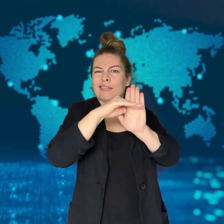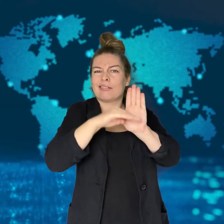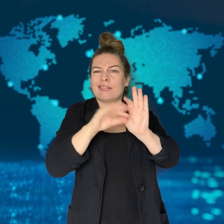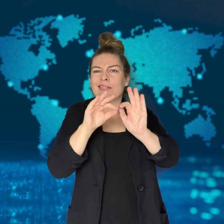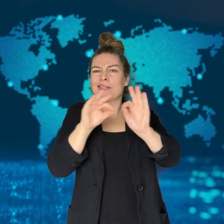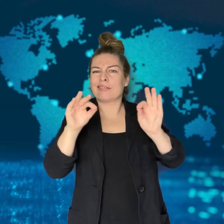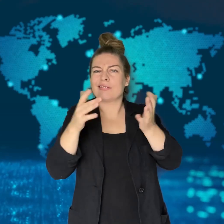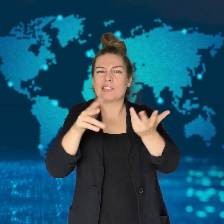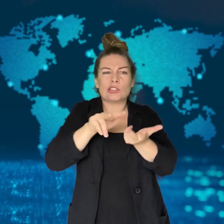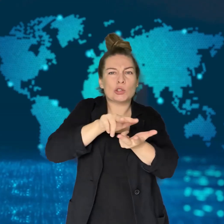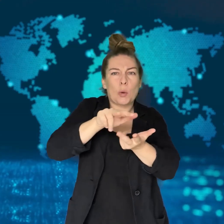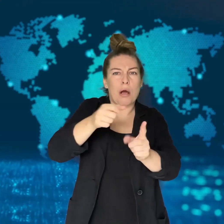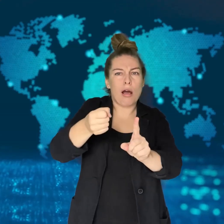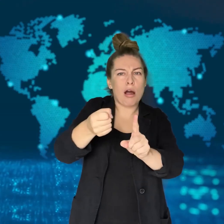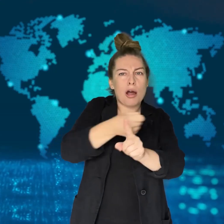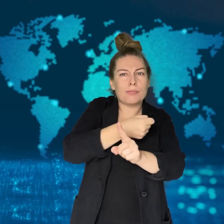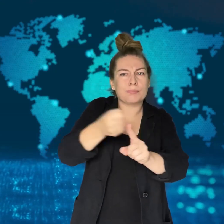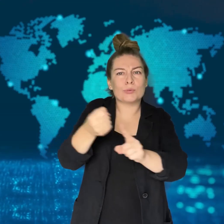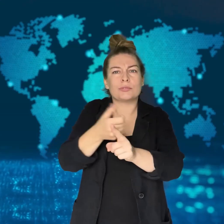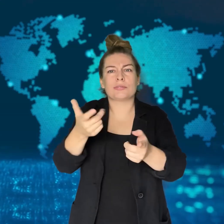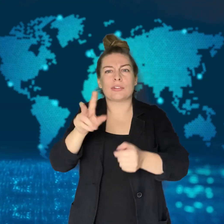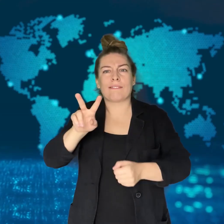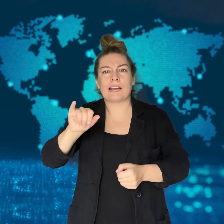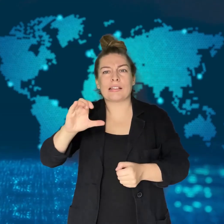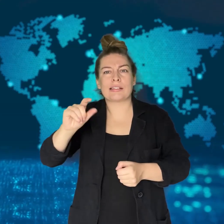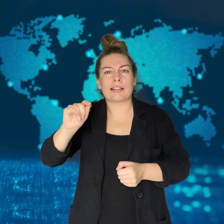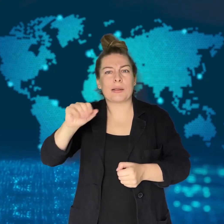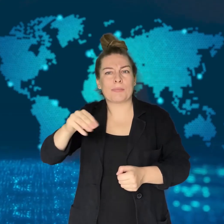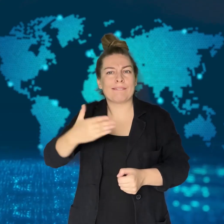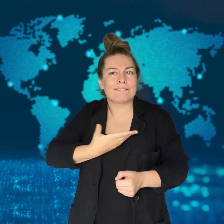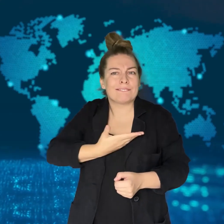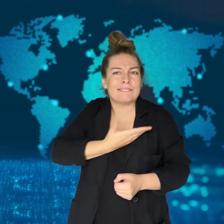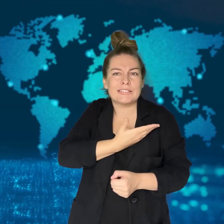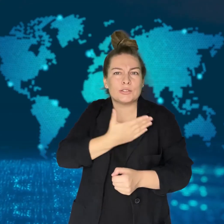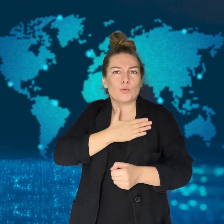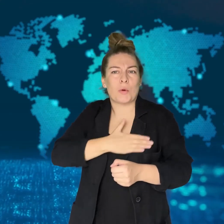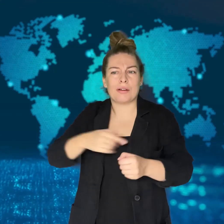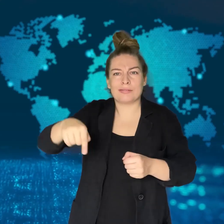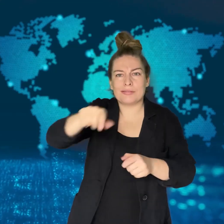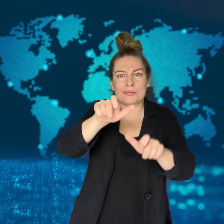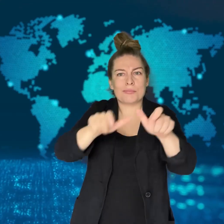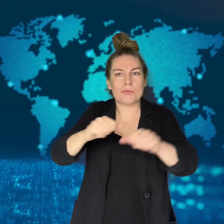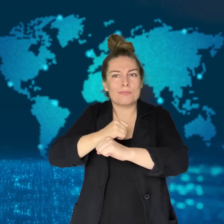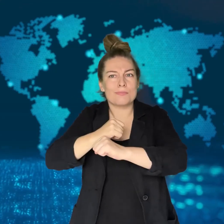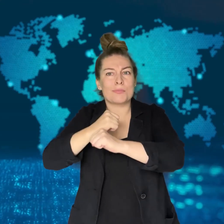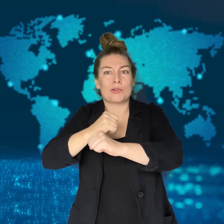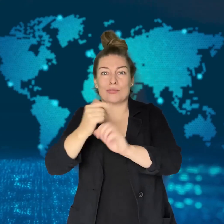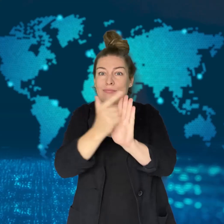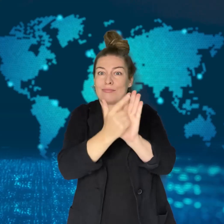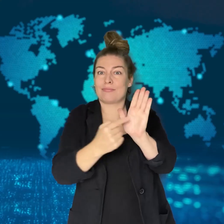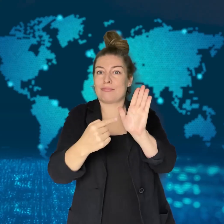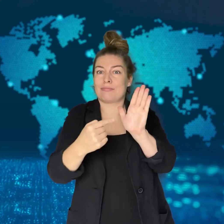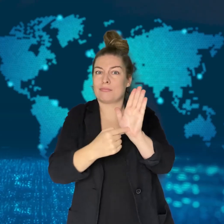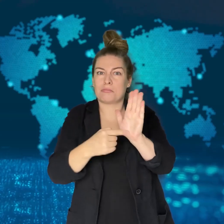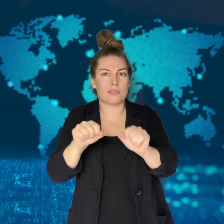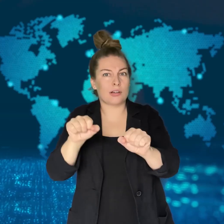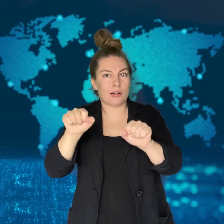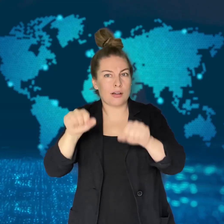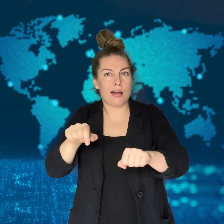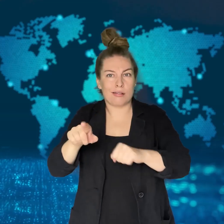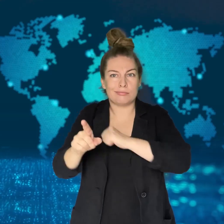After the President's approval, the maximum sentence for